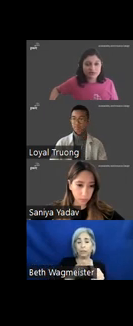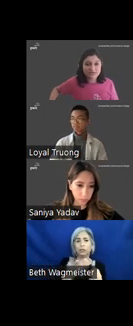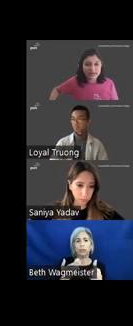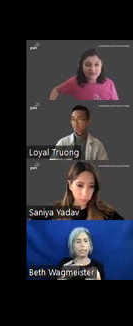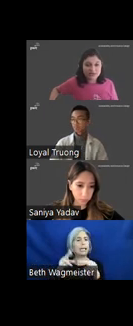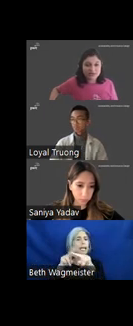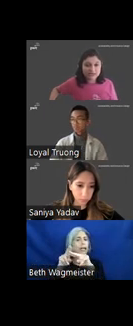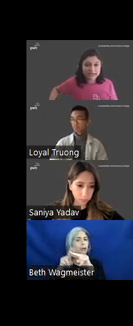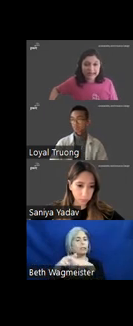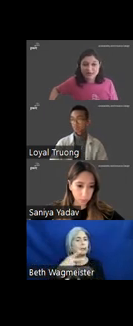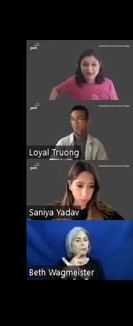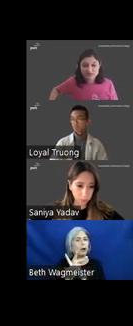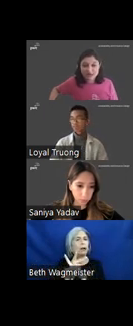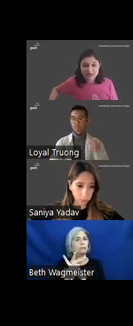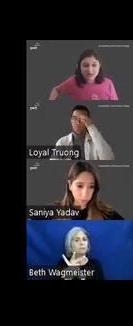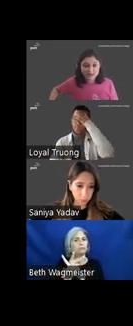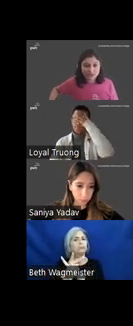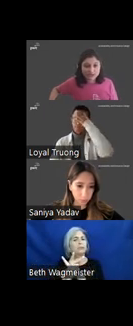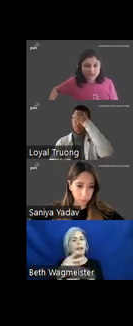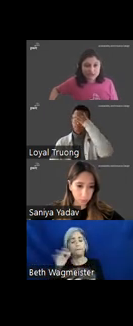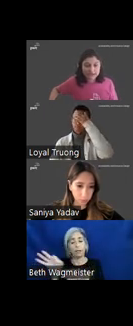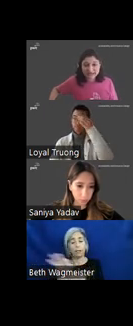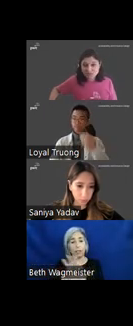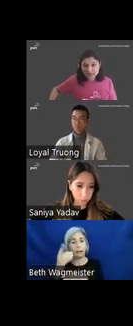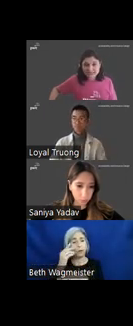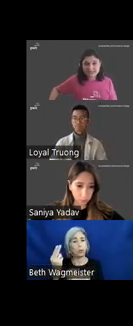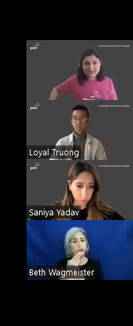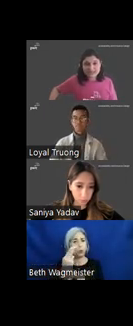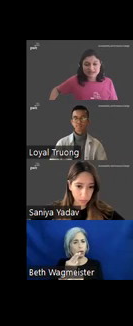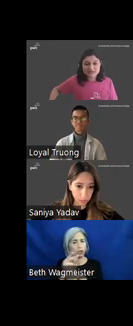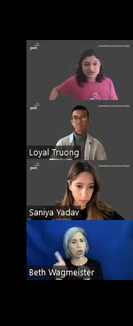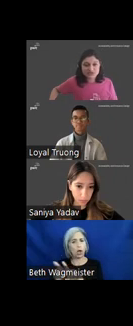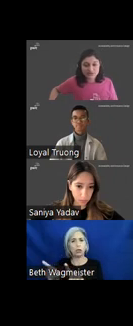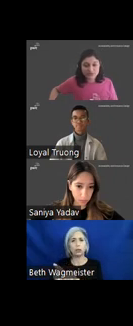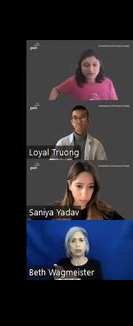product designability and functionality for users, as well as an increase in the reach in revenue.